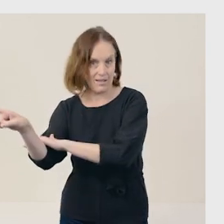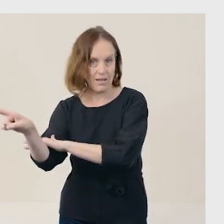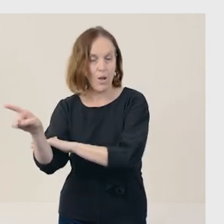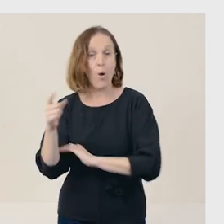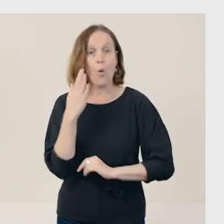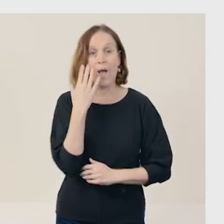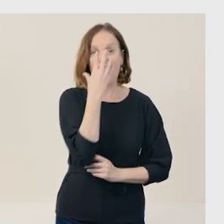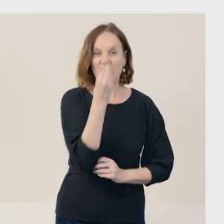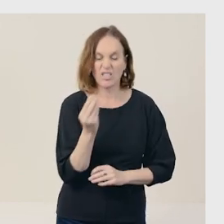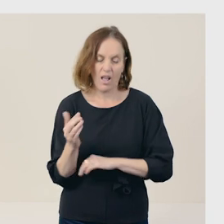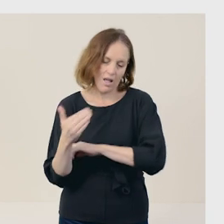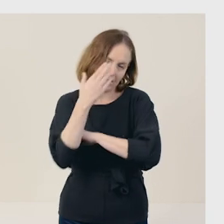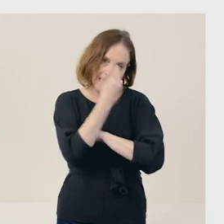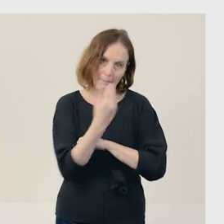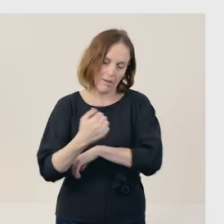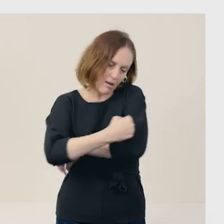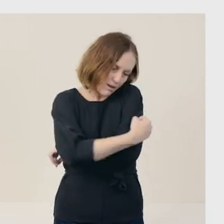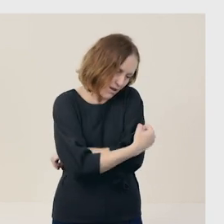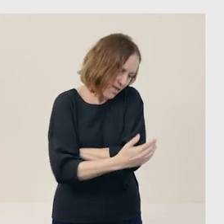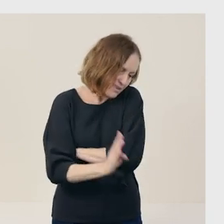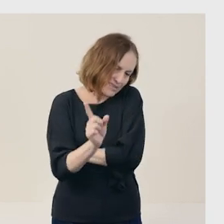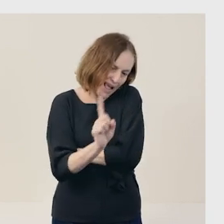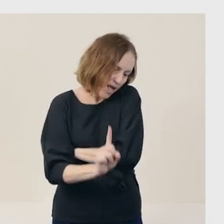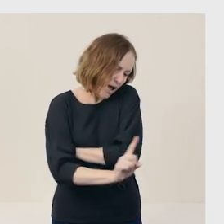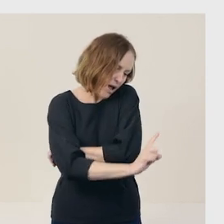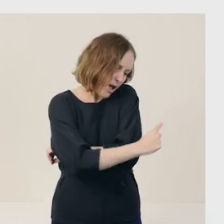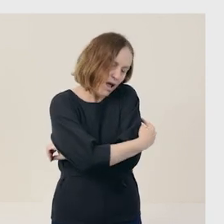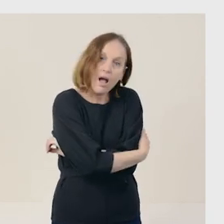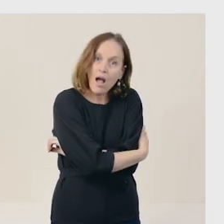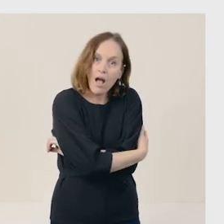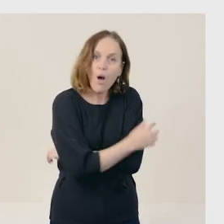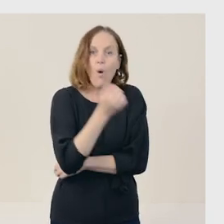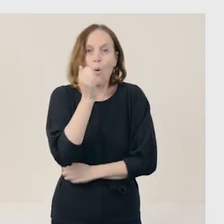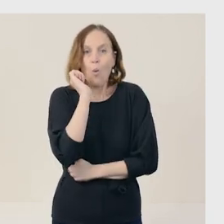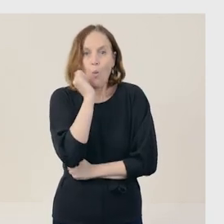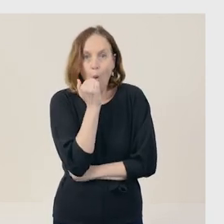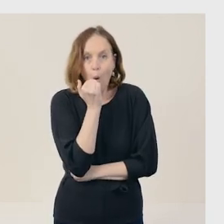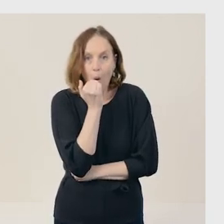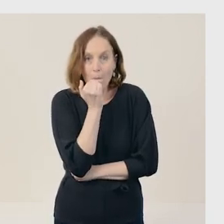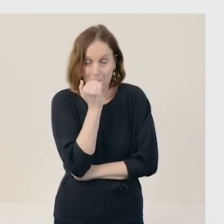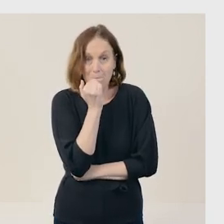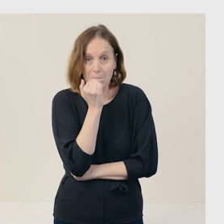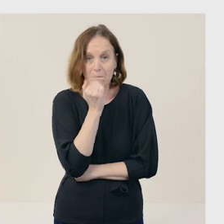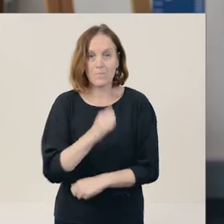When foxes curl up to sleep, their tail wraps around their body, so they keep warm.